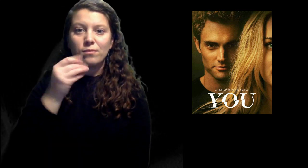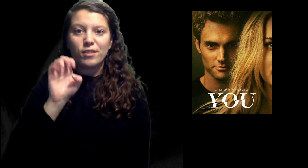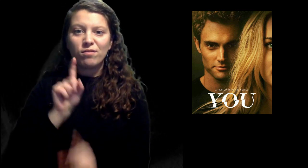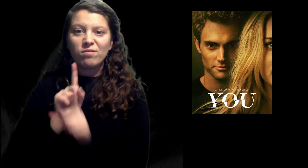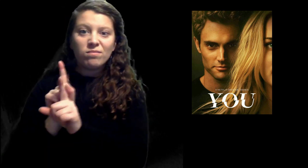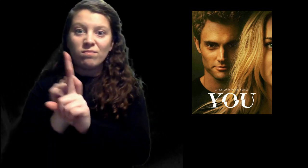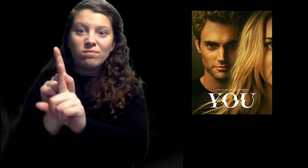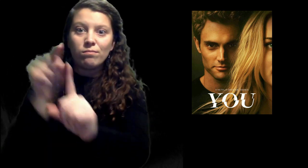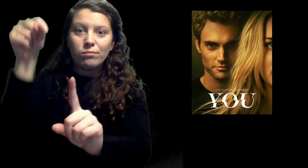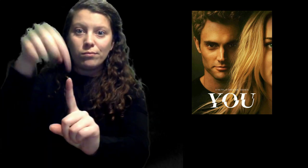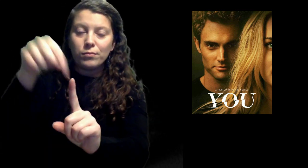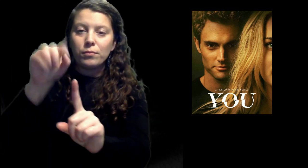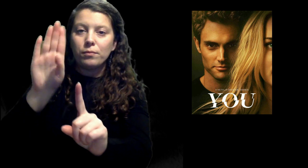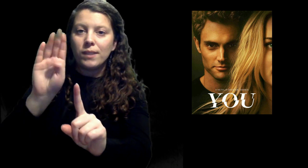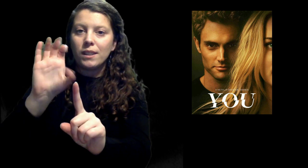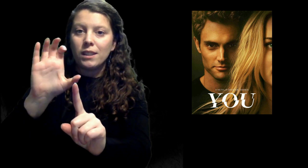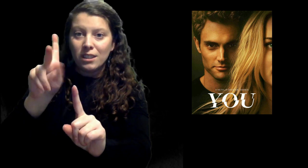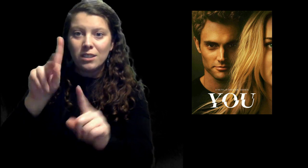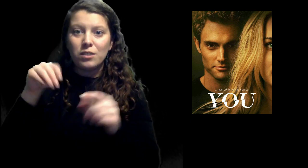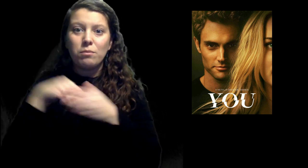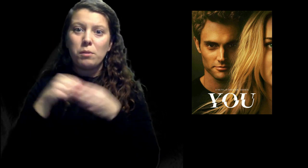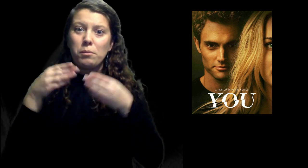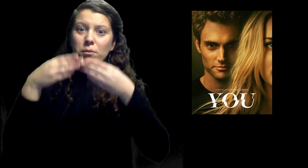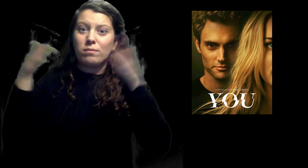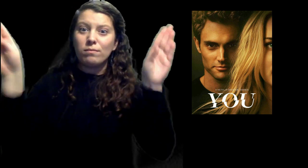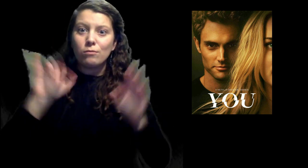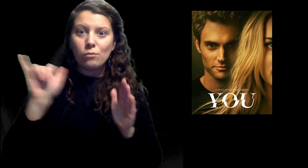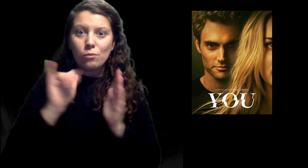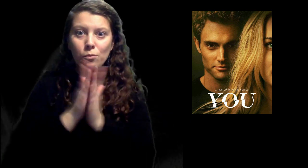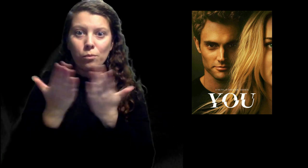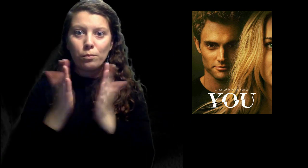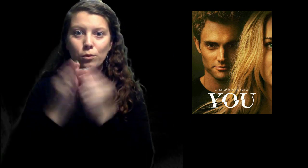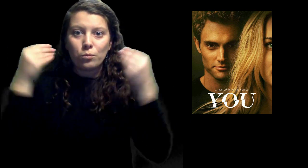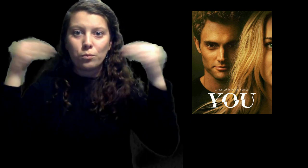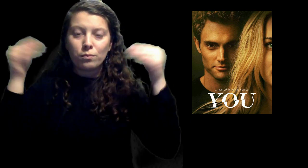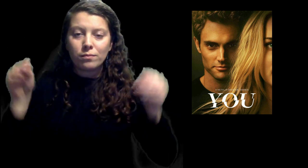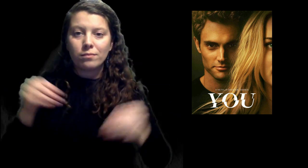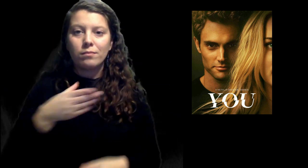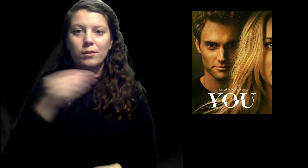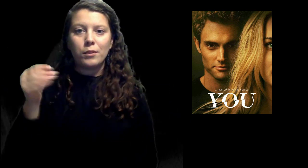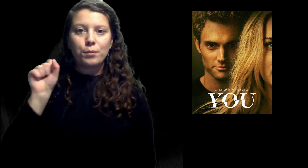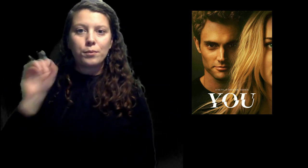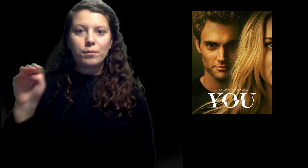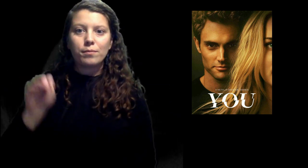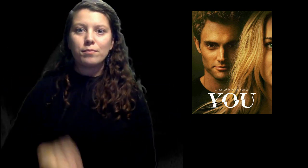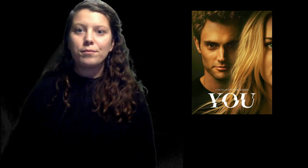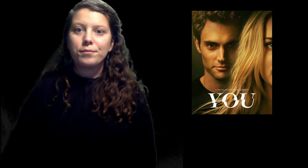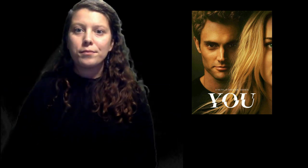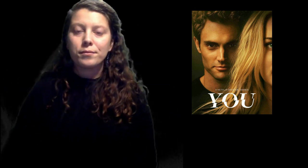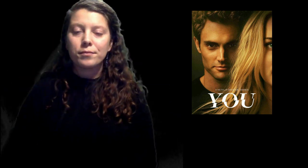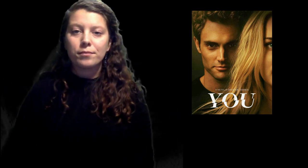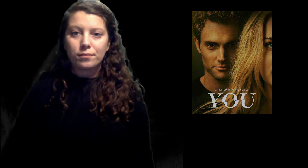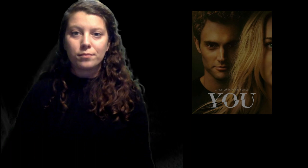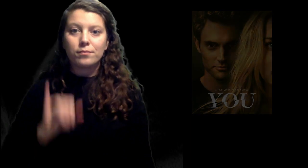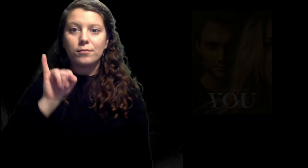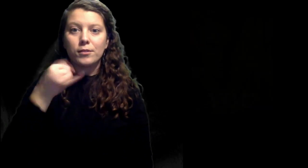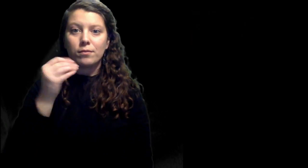Joe stalks Beck in a book shop.